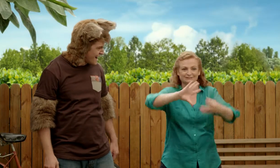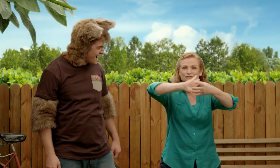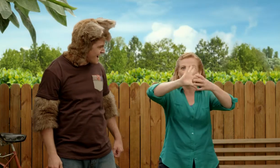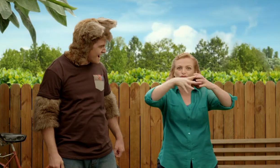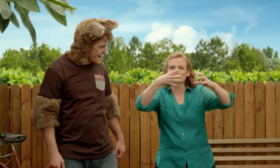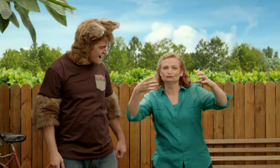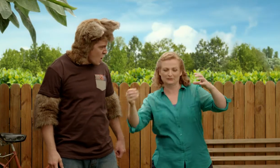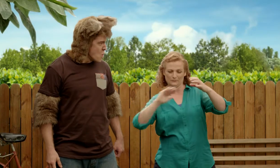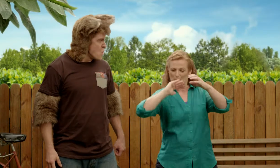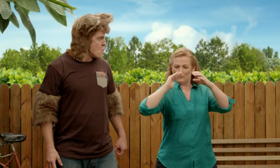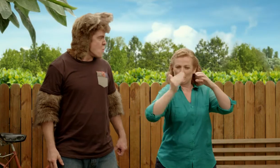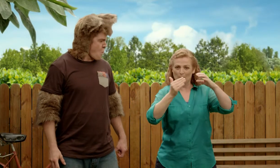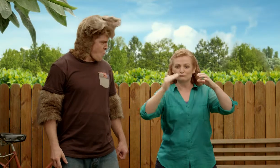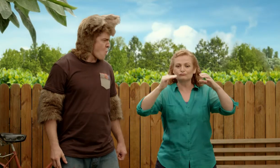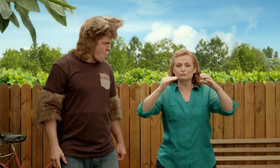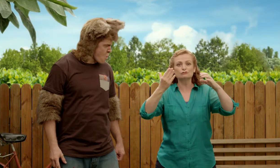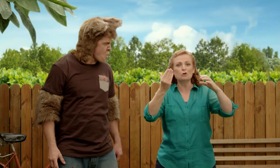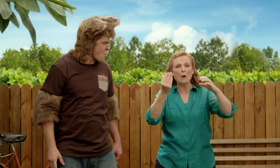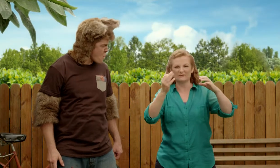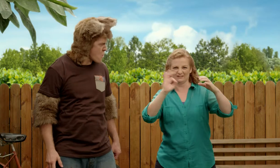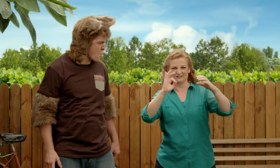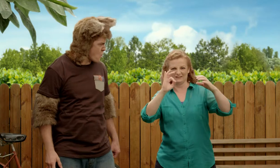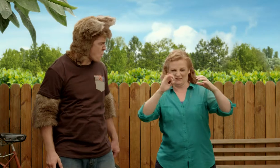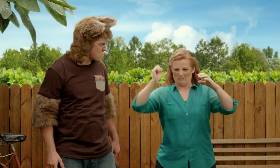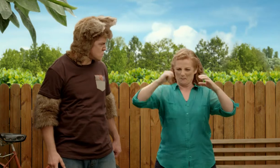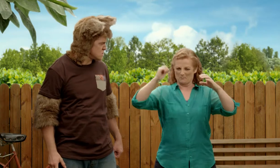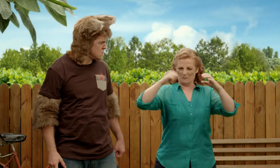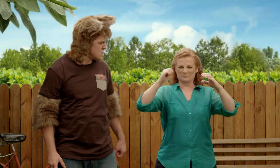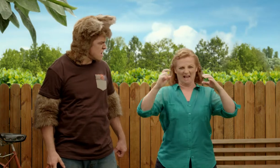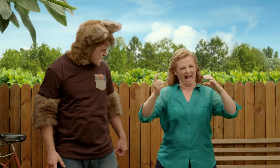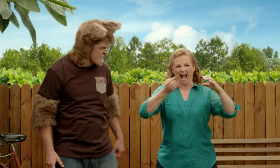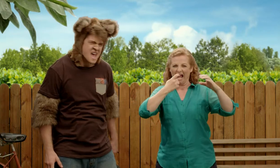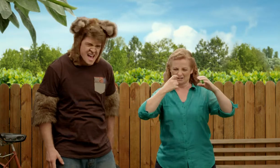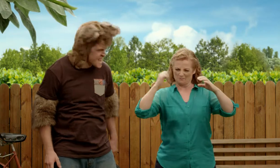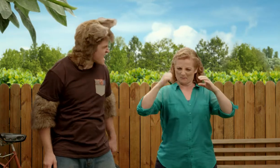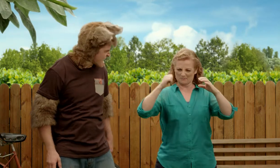Did you see that shell? It wasn't soft, it was hard.